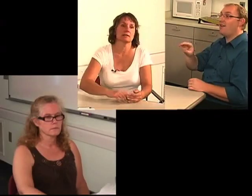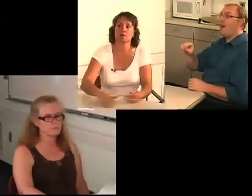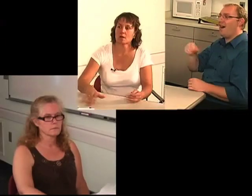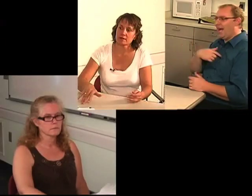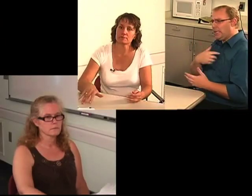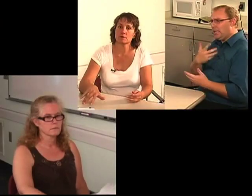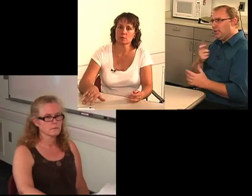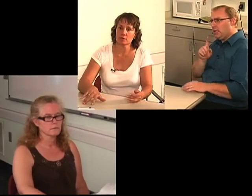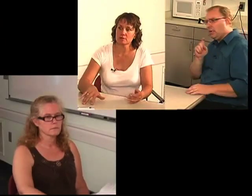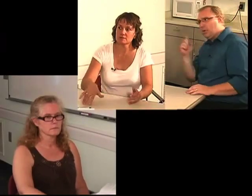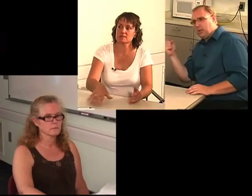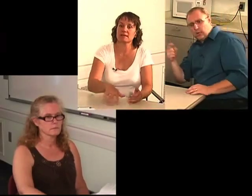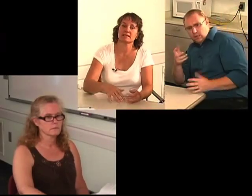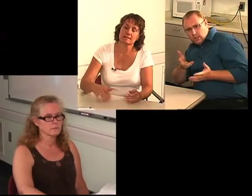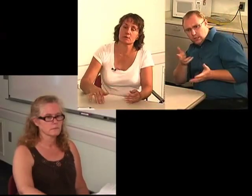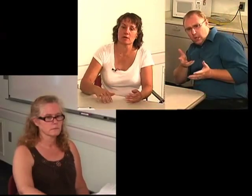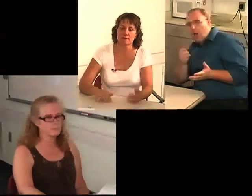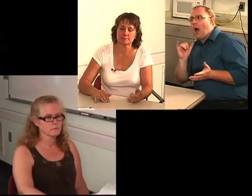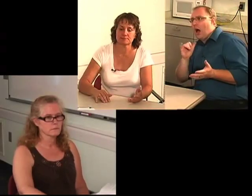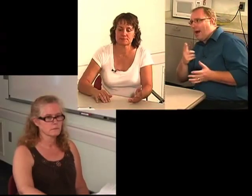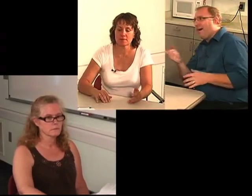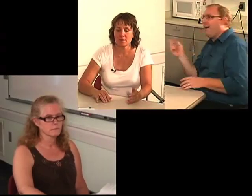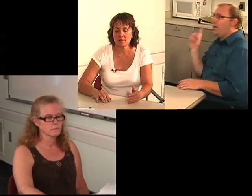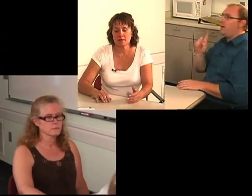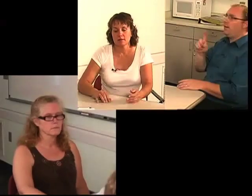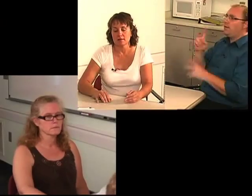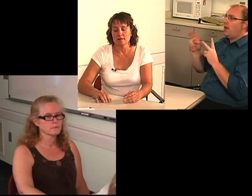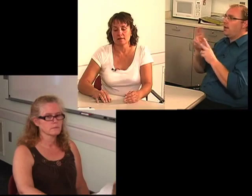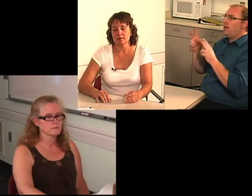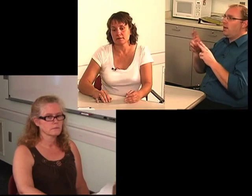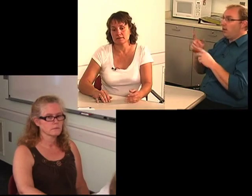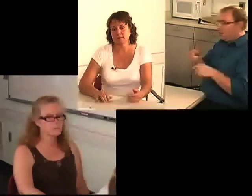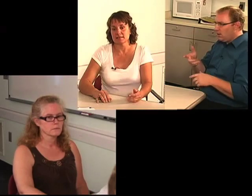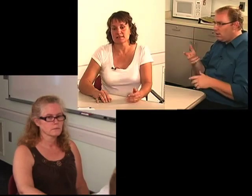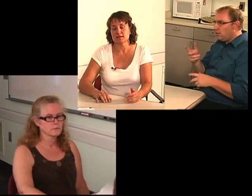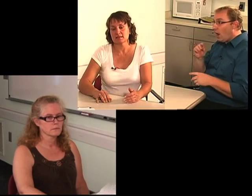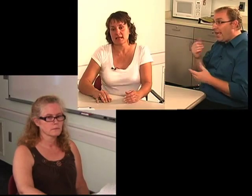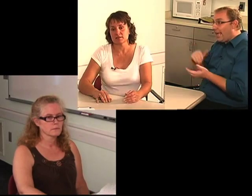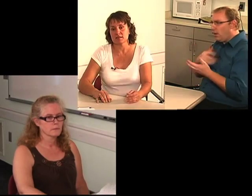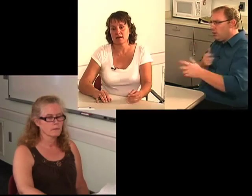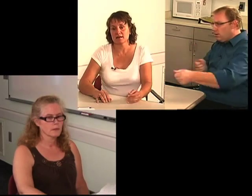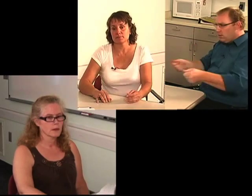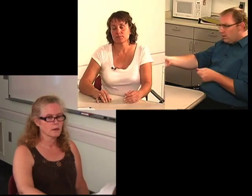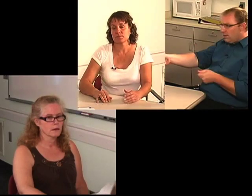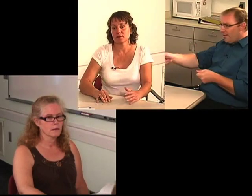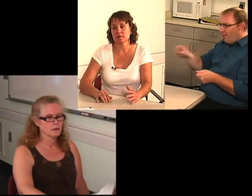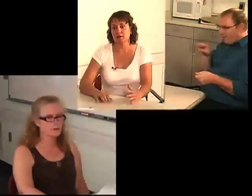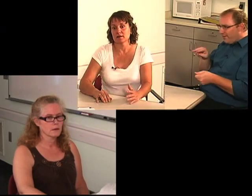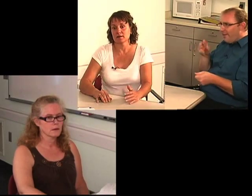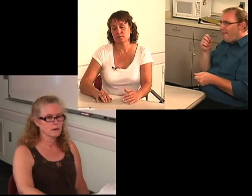and keep going forward, or spinning them around. And it slows down time.